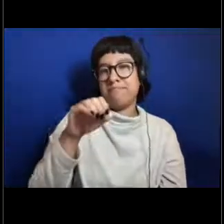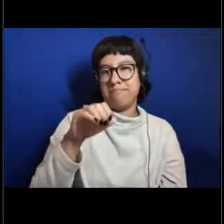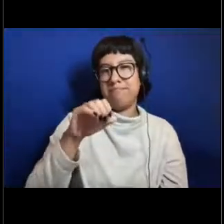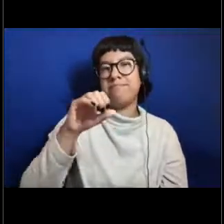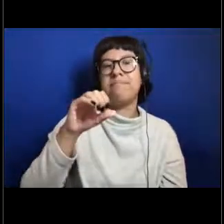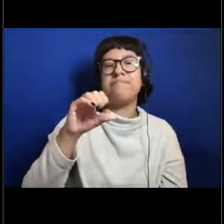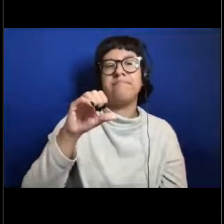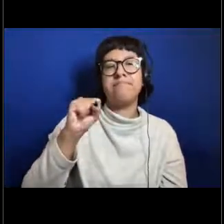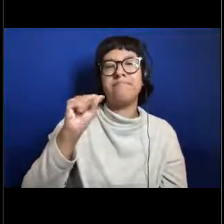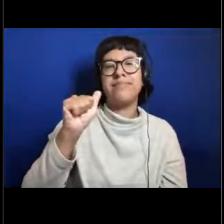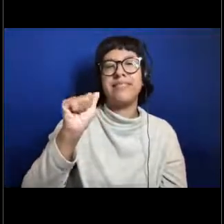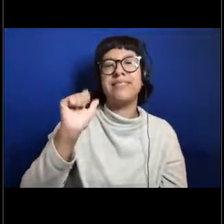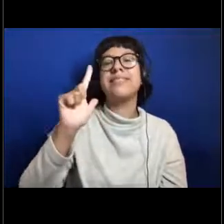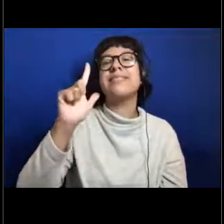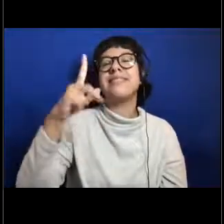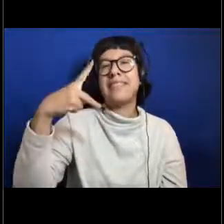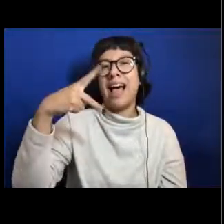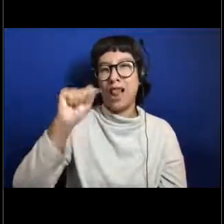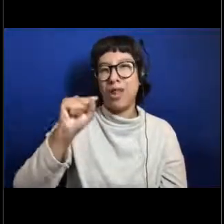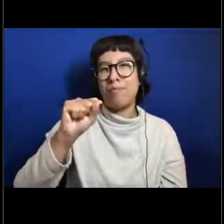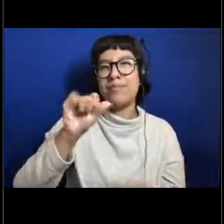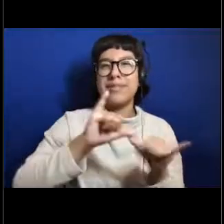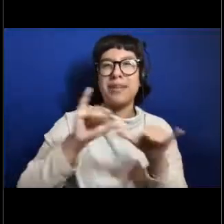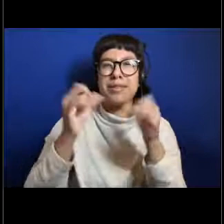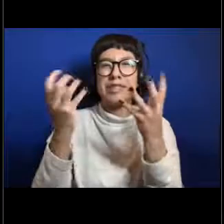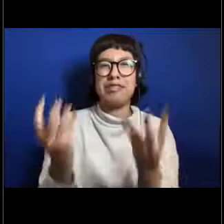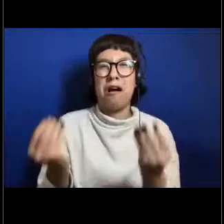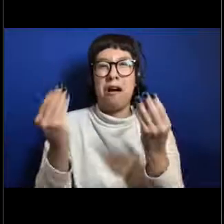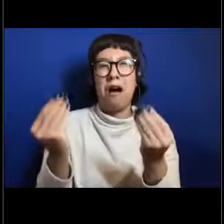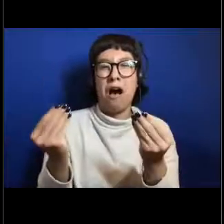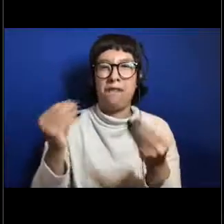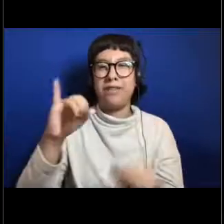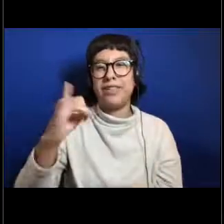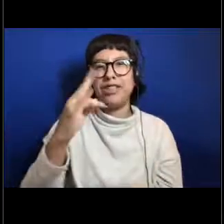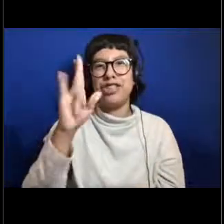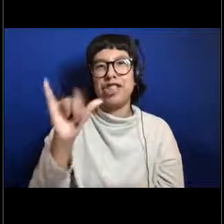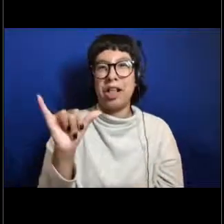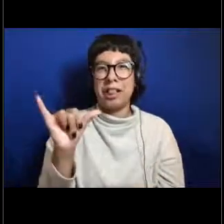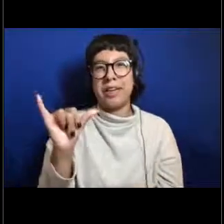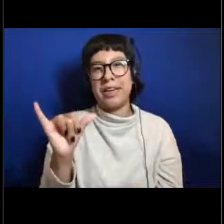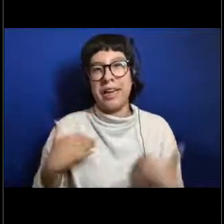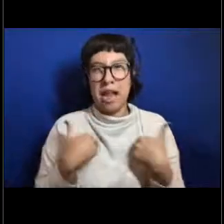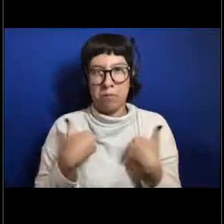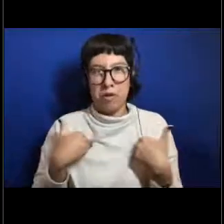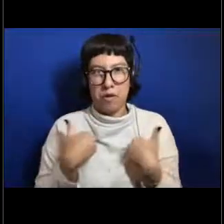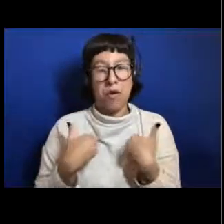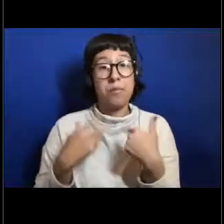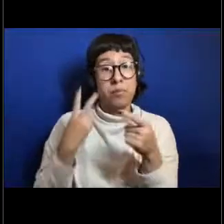they're another gelatinous animal but here you can see some amphipods,